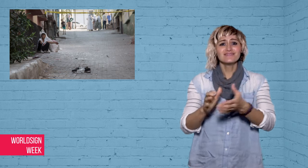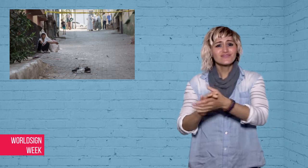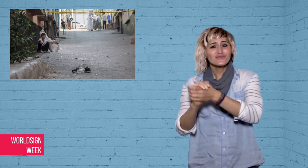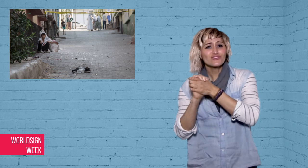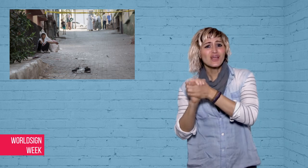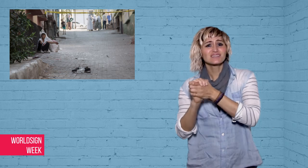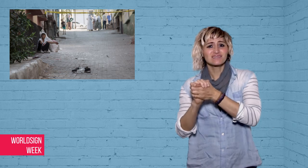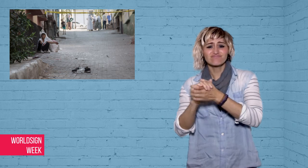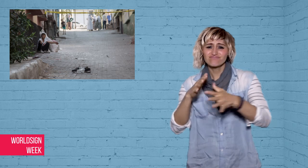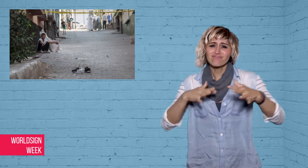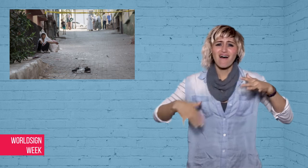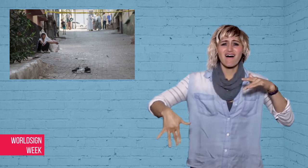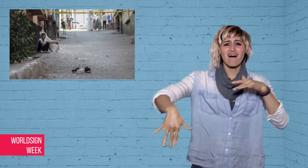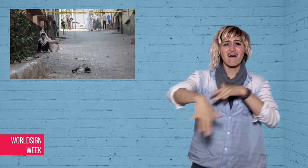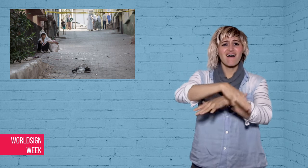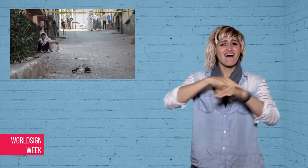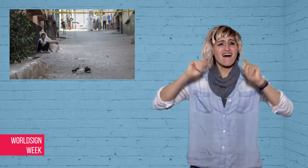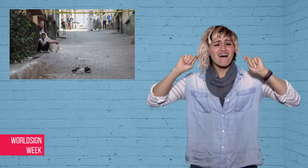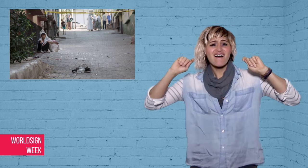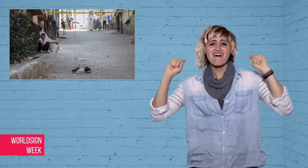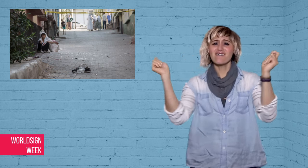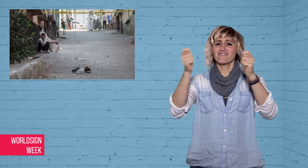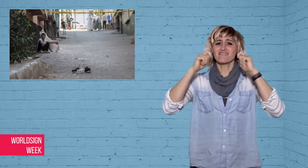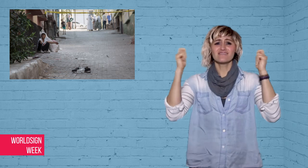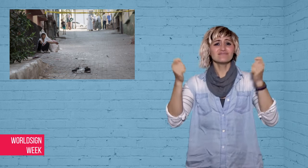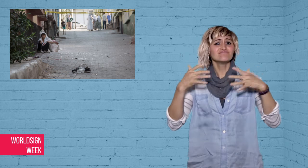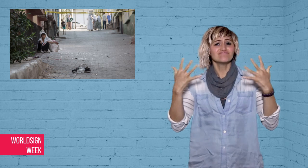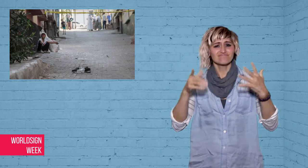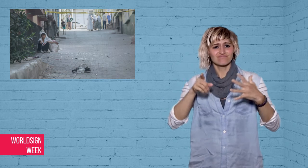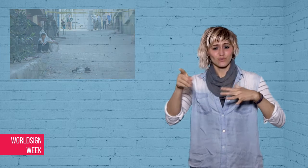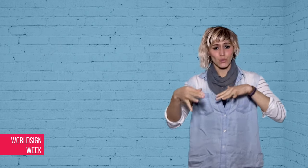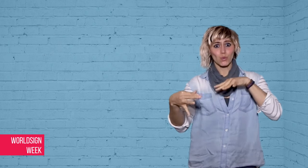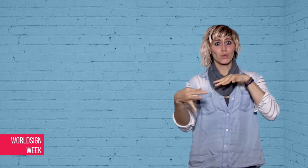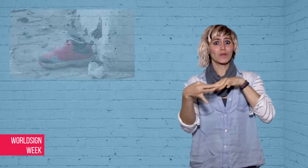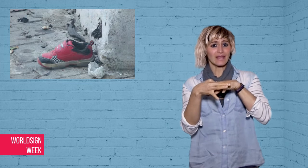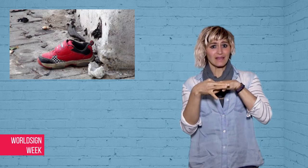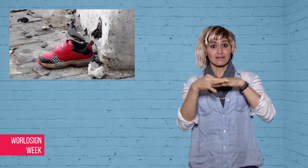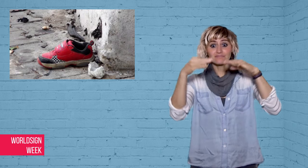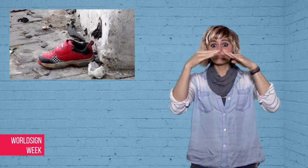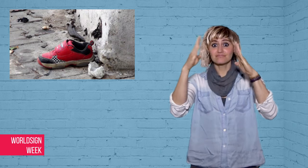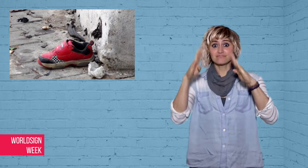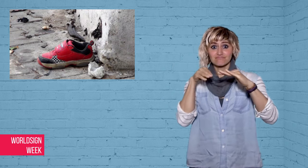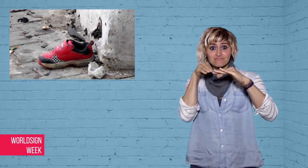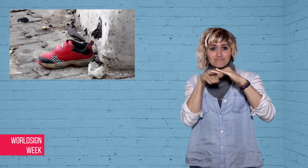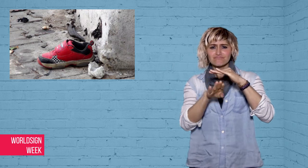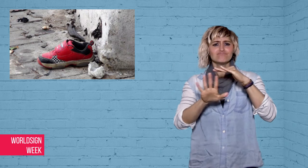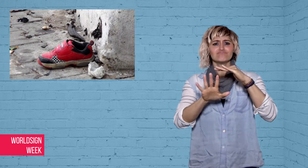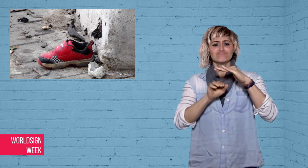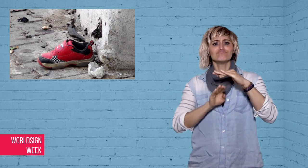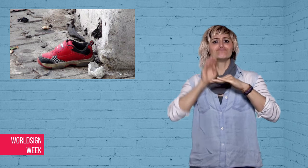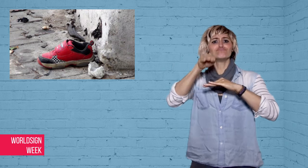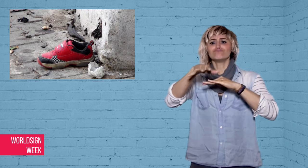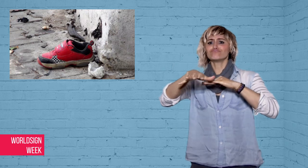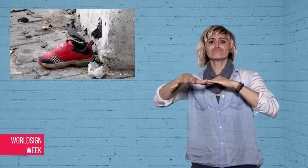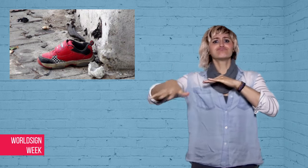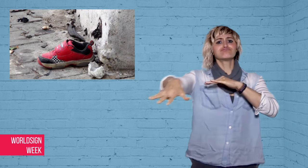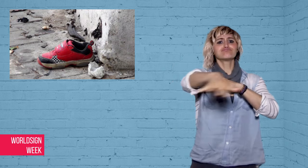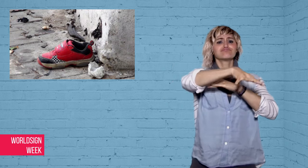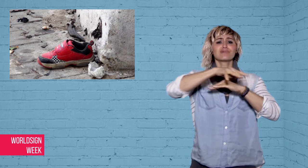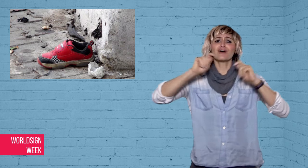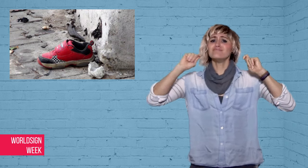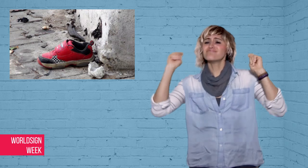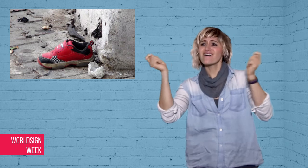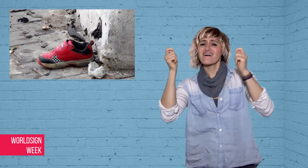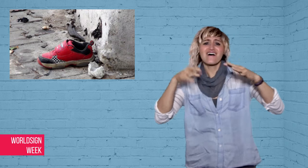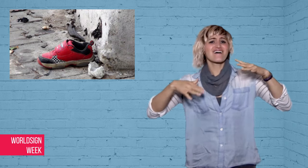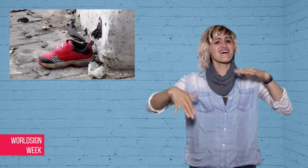Family and friends were celebrating the wedding outside